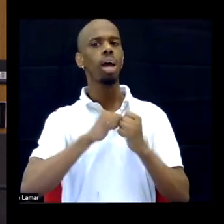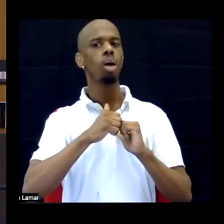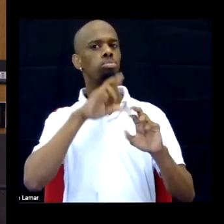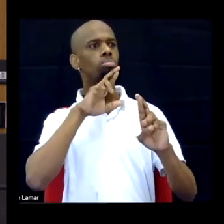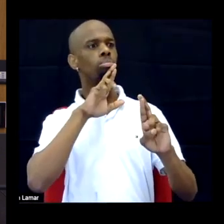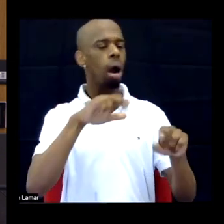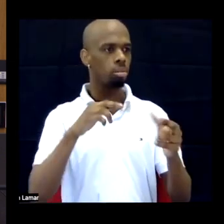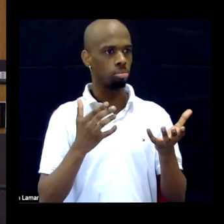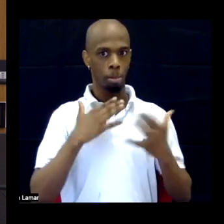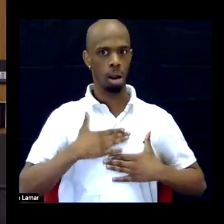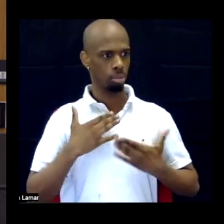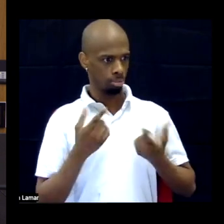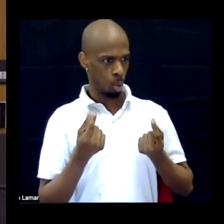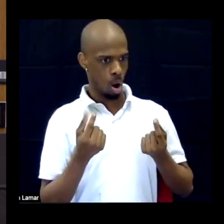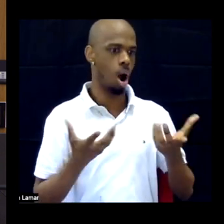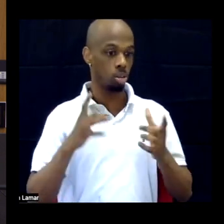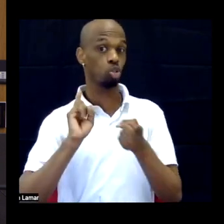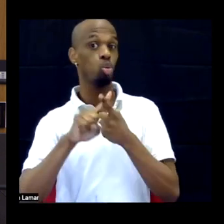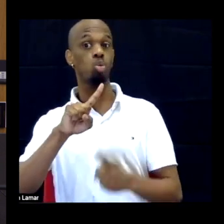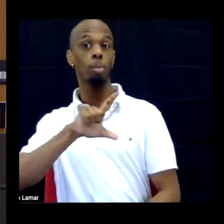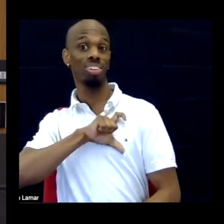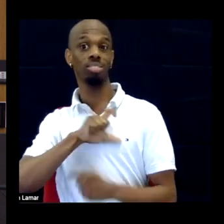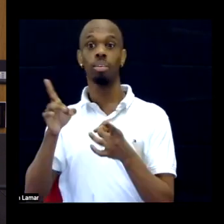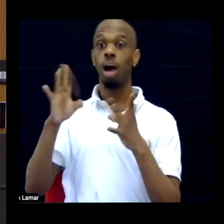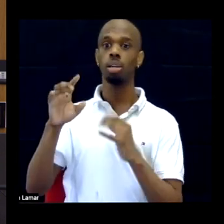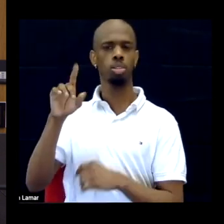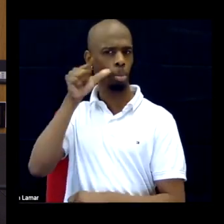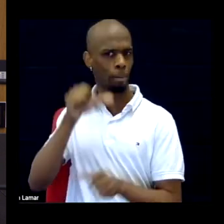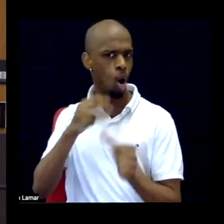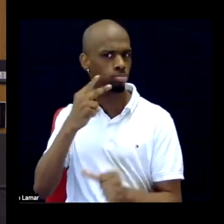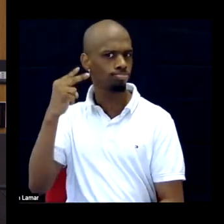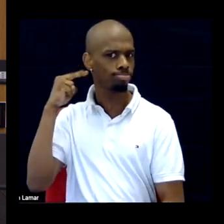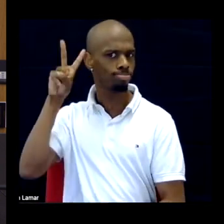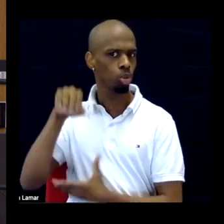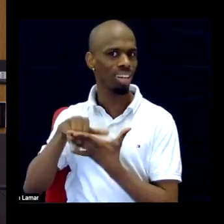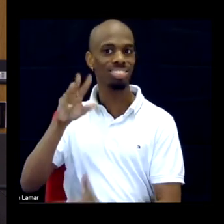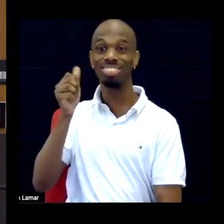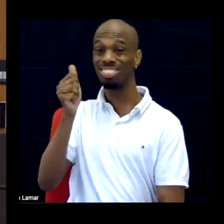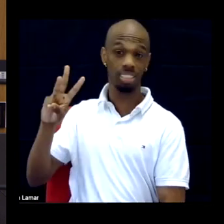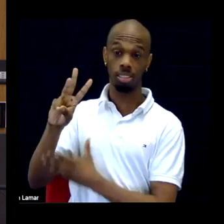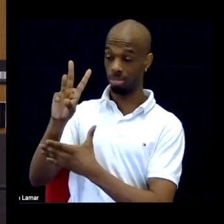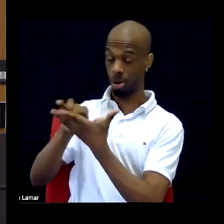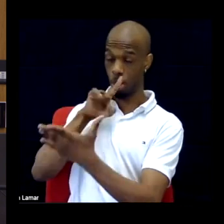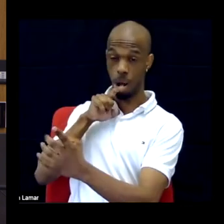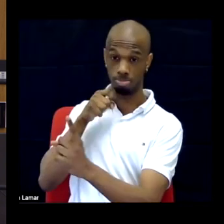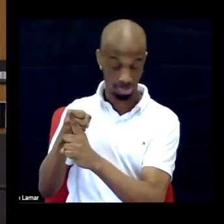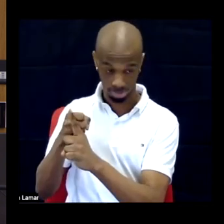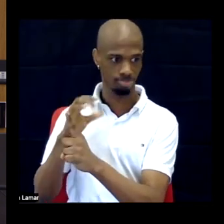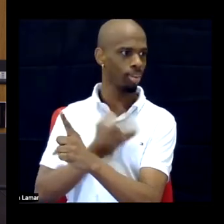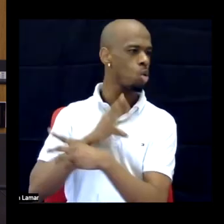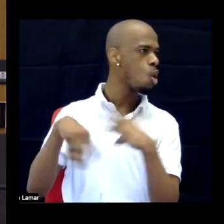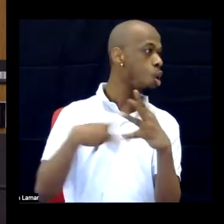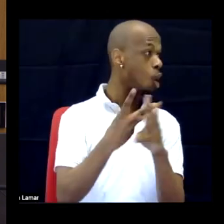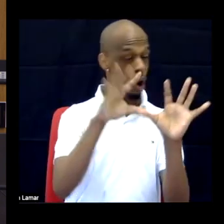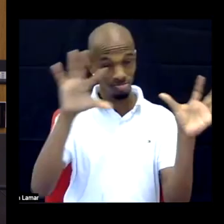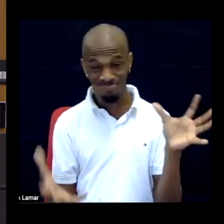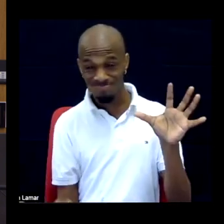Particularly in 2016, when everything happened that turned our world upside down!